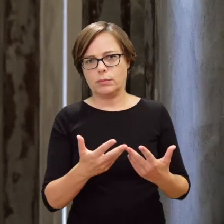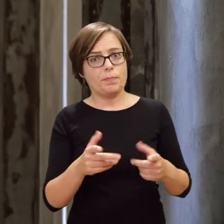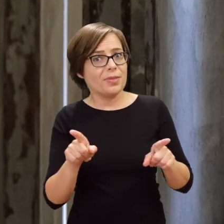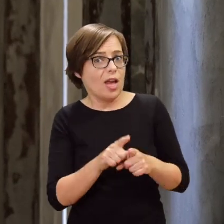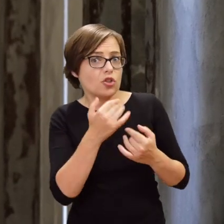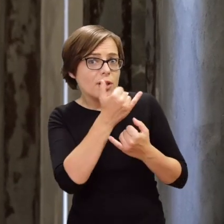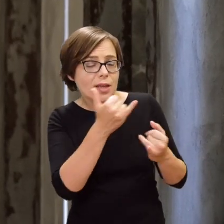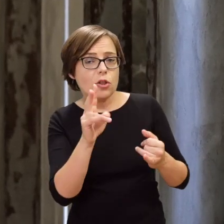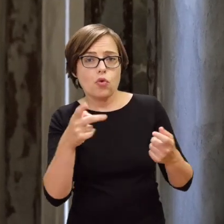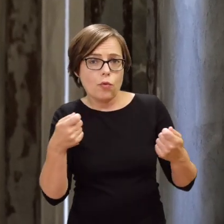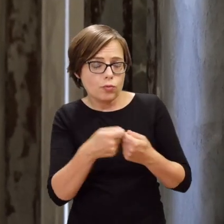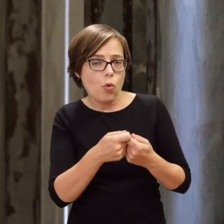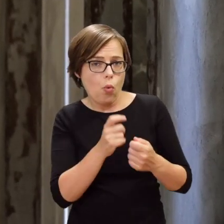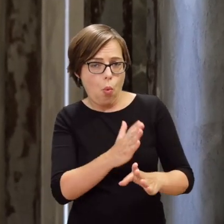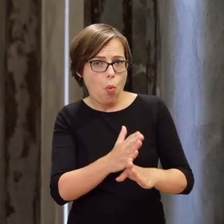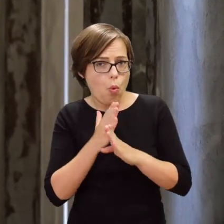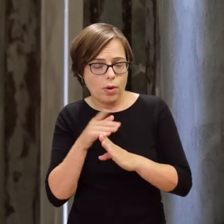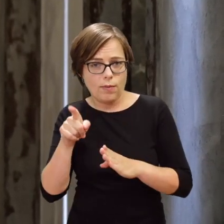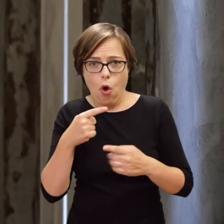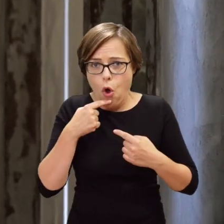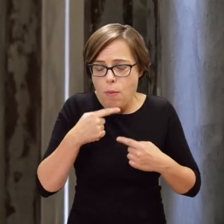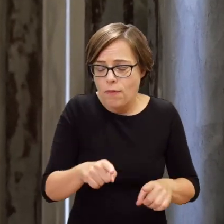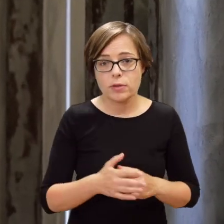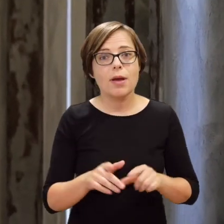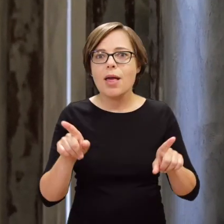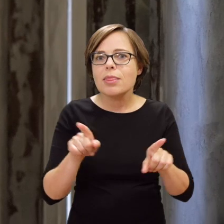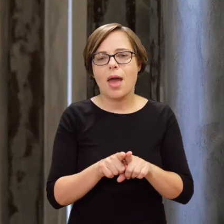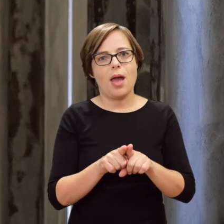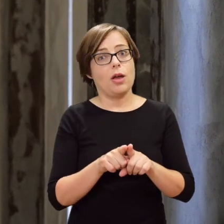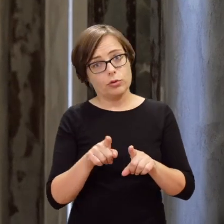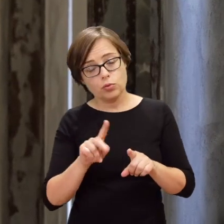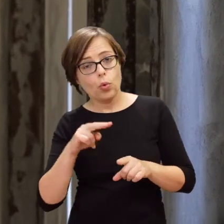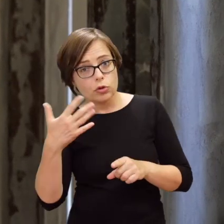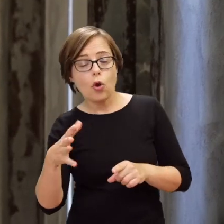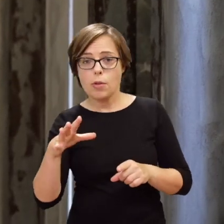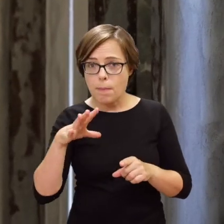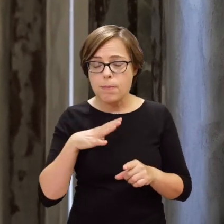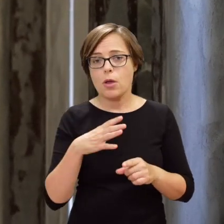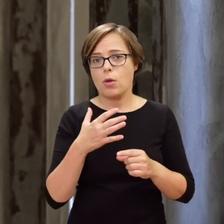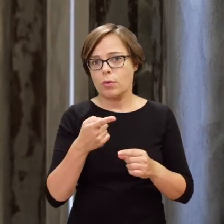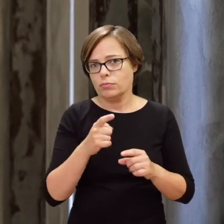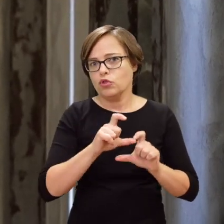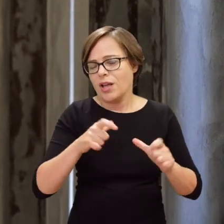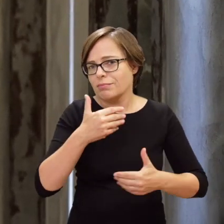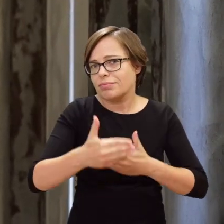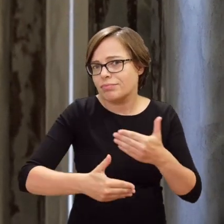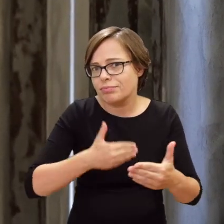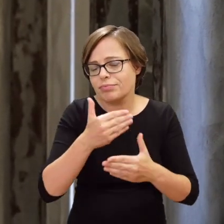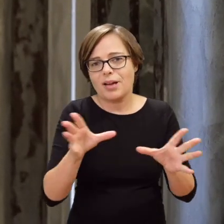but also for the other people hiding in the bunker. We also talk about conflicts which grew with time among people hiding in a confined space,